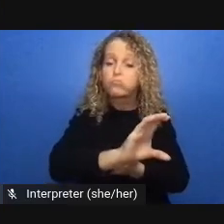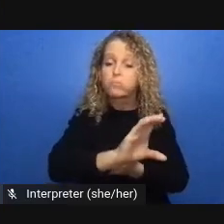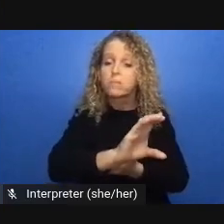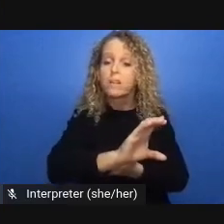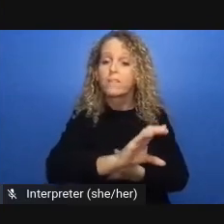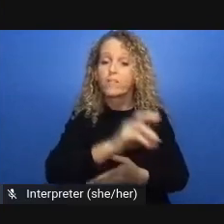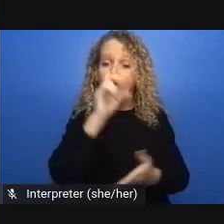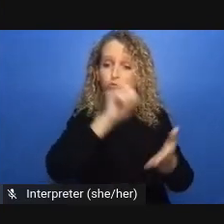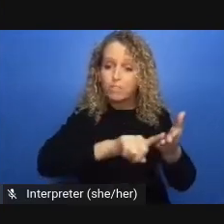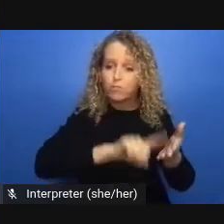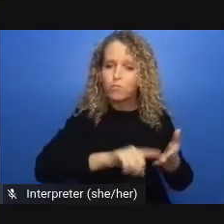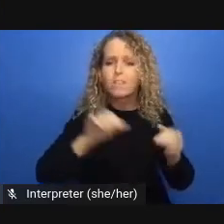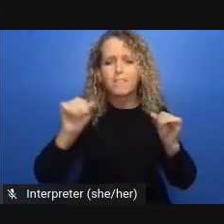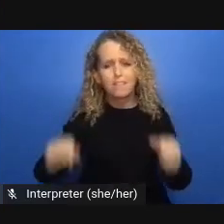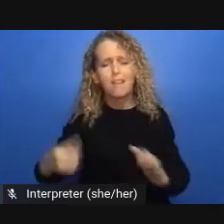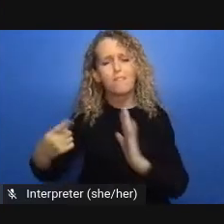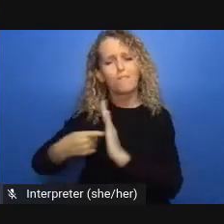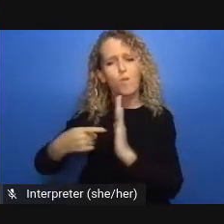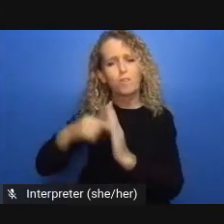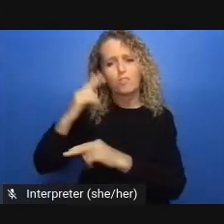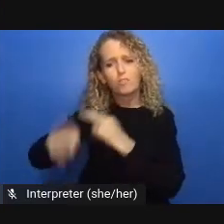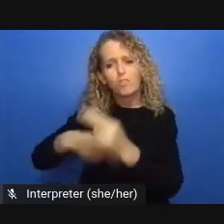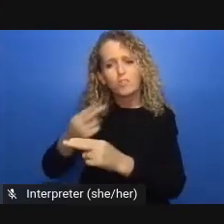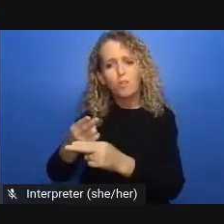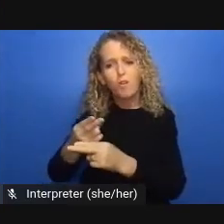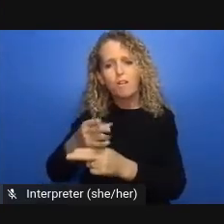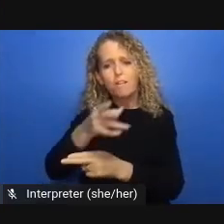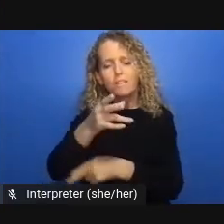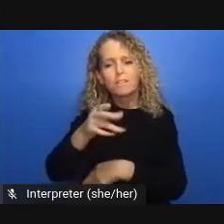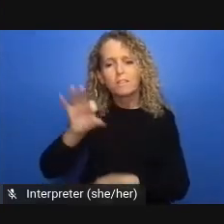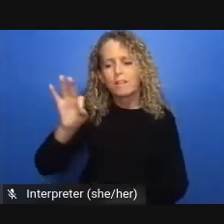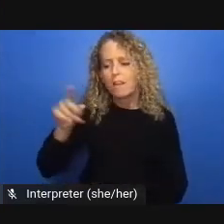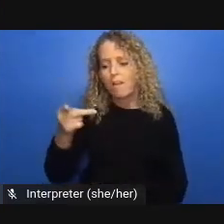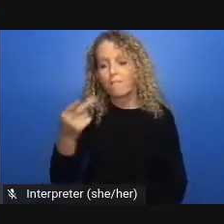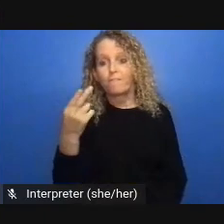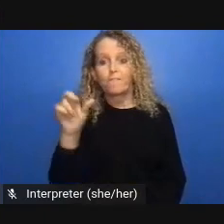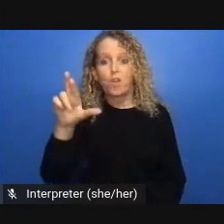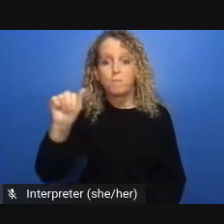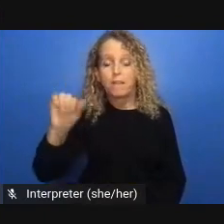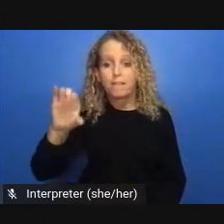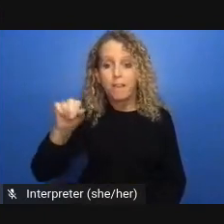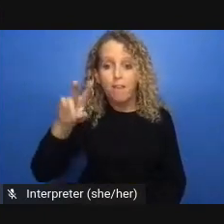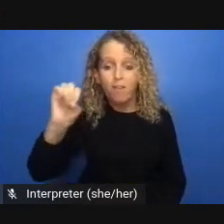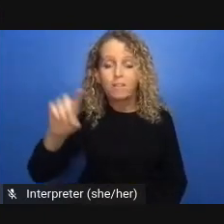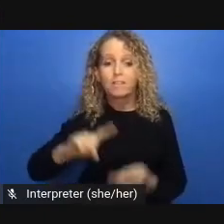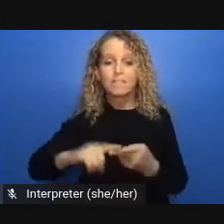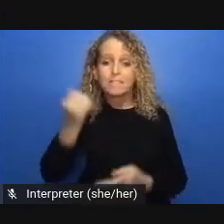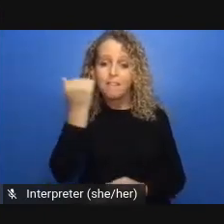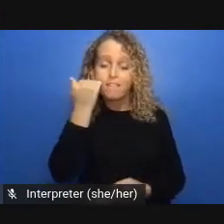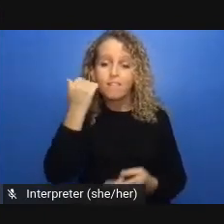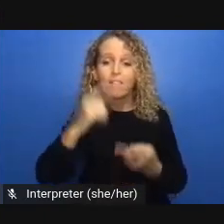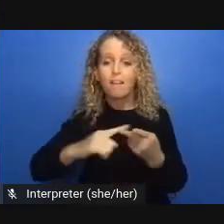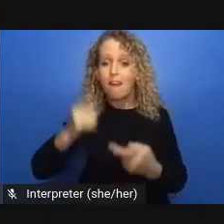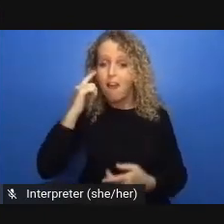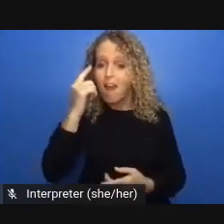to be done outside of times of crisis to create better social equity and better social justice